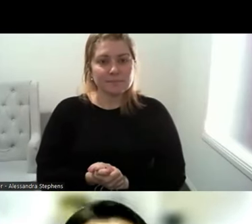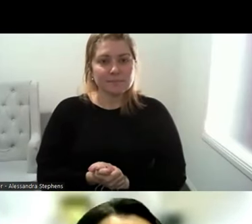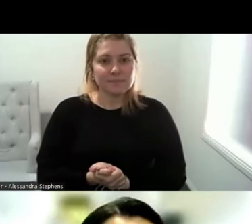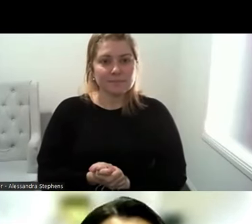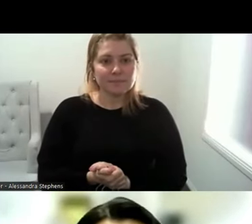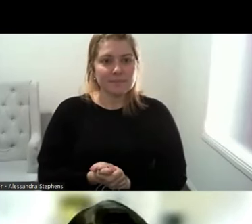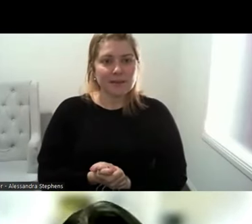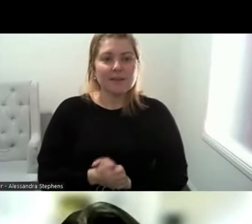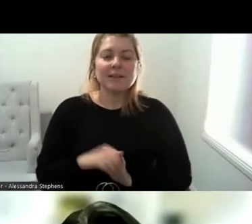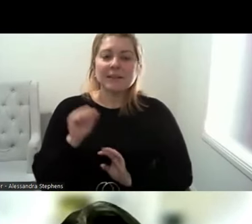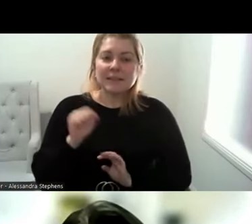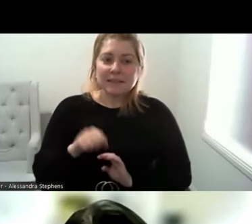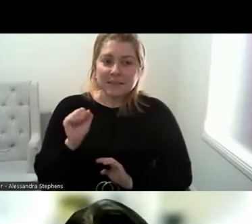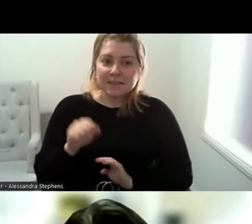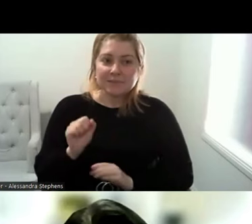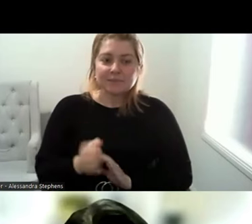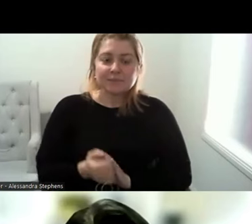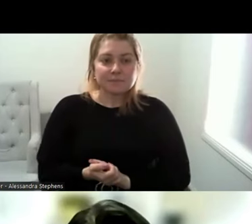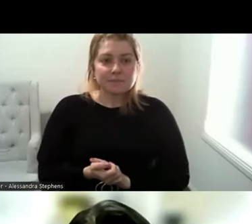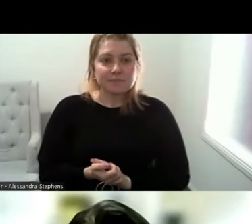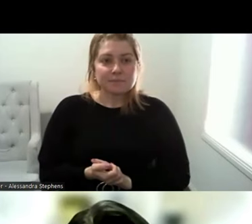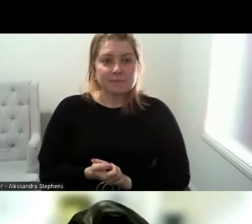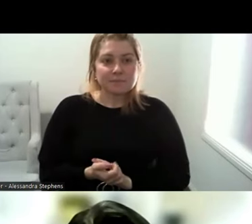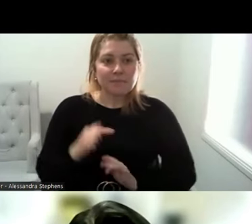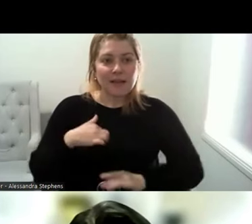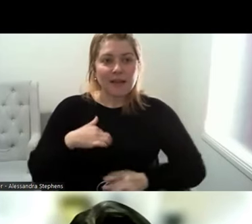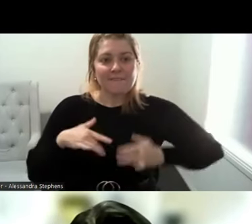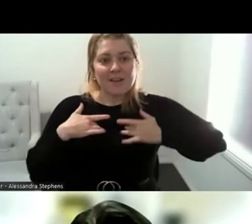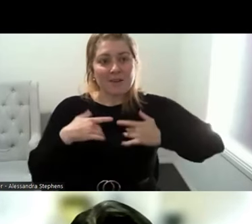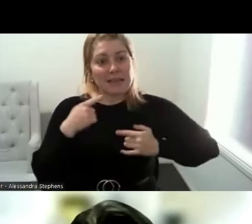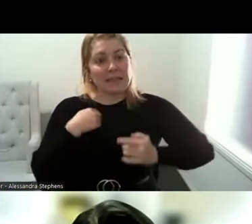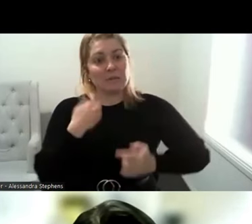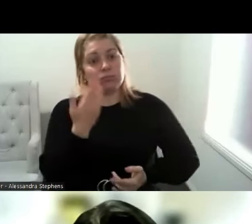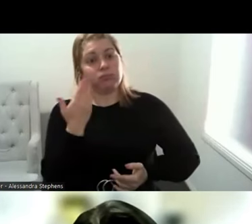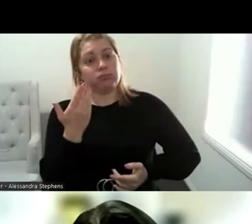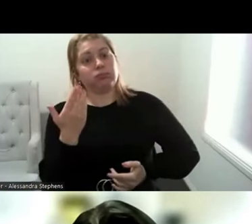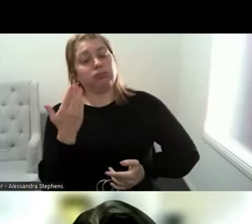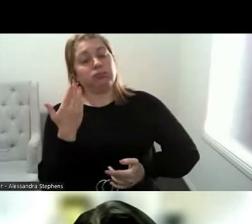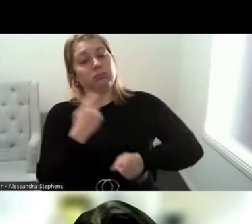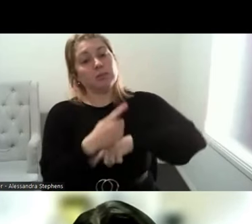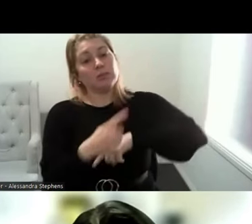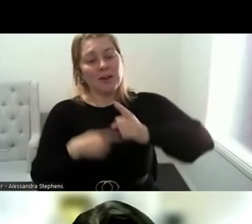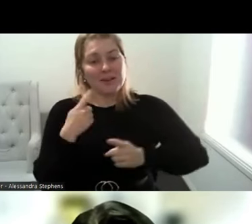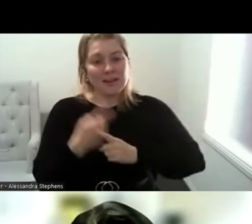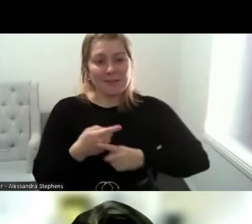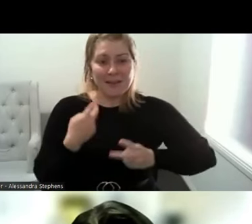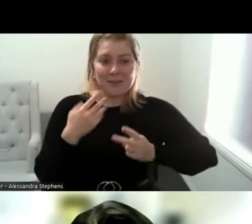Yeah, look, I'm I sort of feel like I've said a lot already about women's health pleasure.